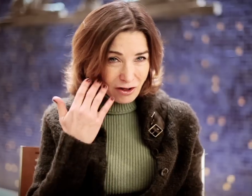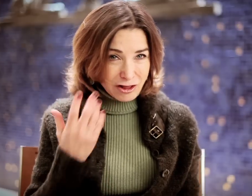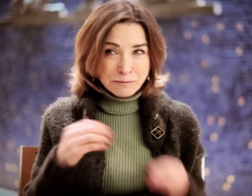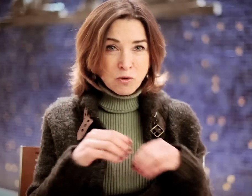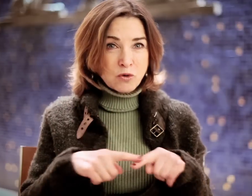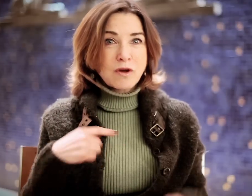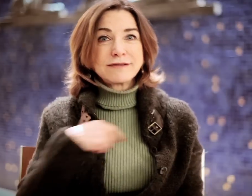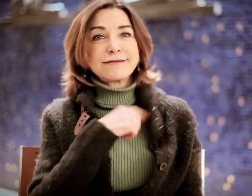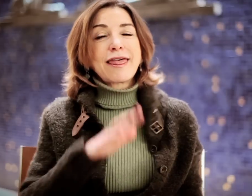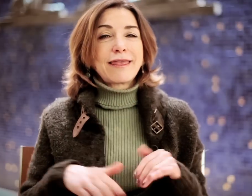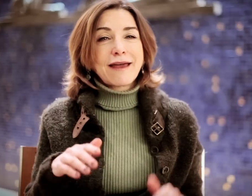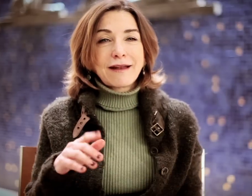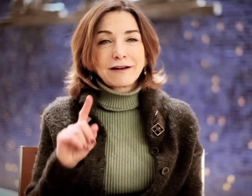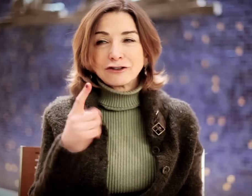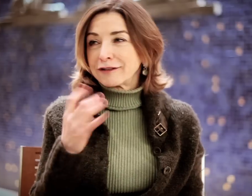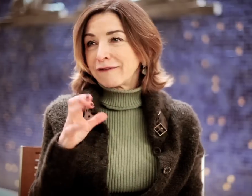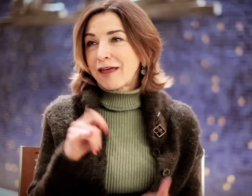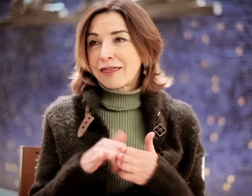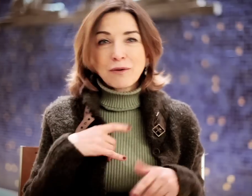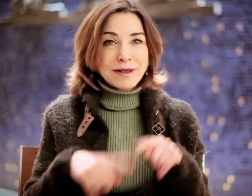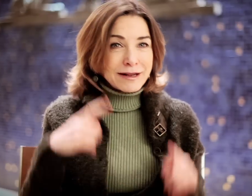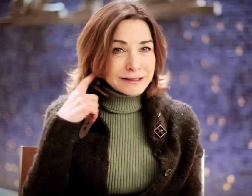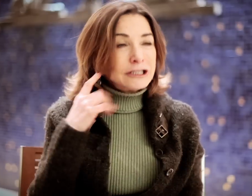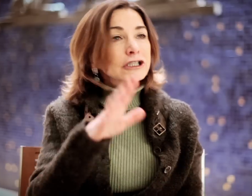You know? There's more to us than just the fact we can't hear.